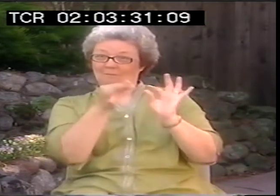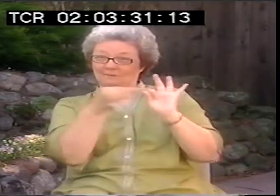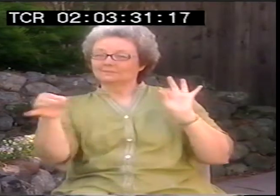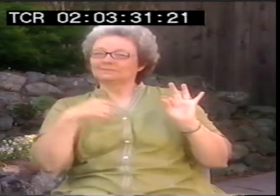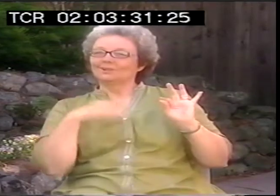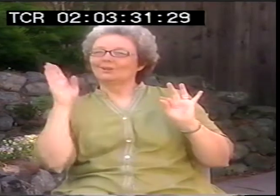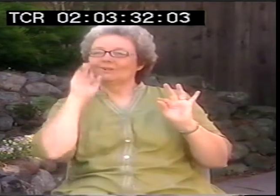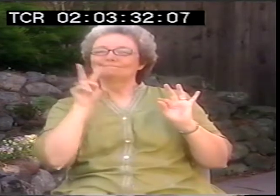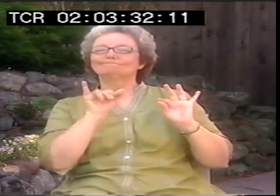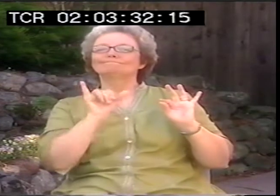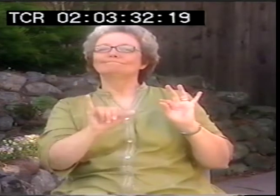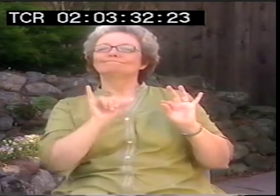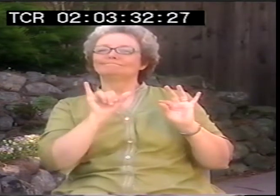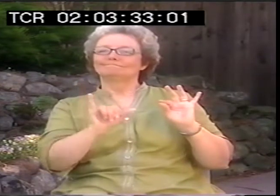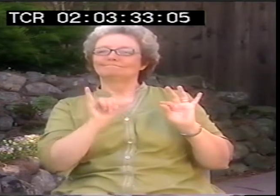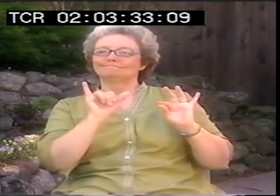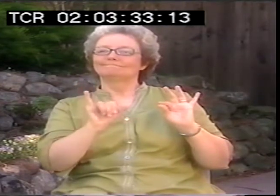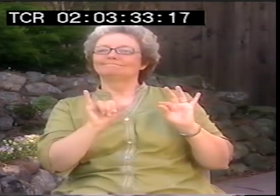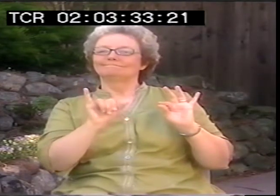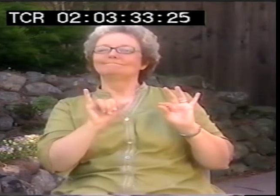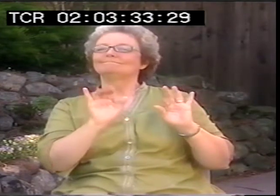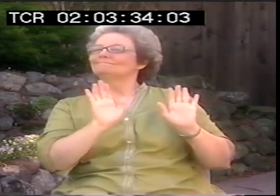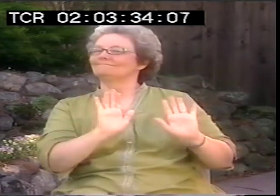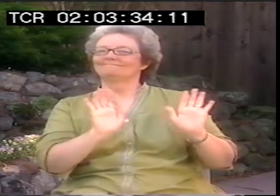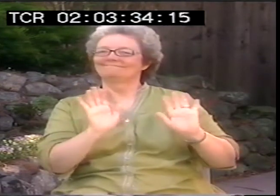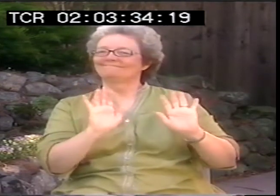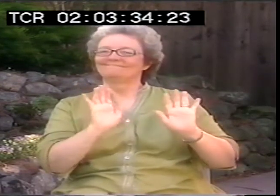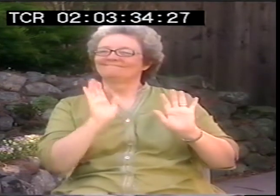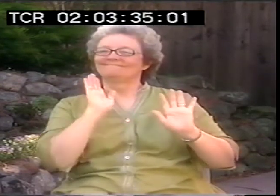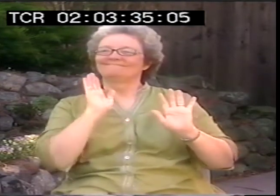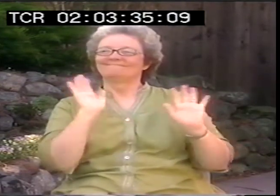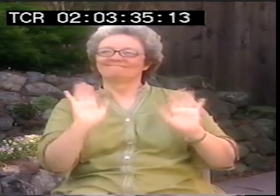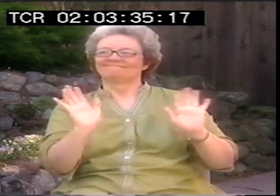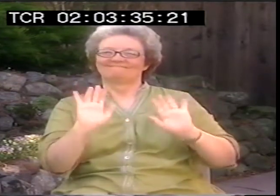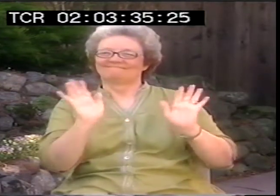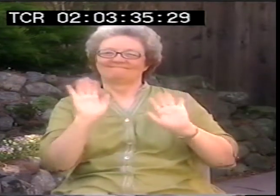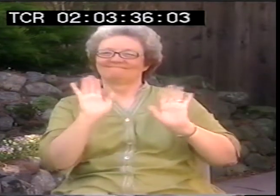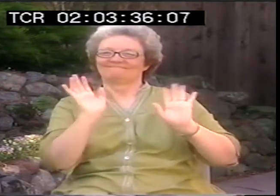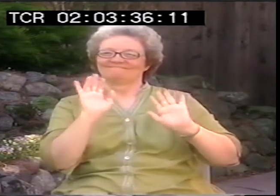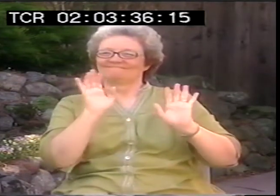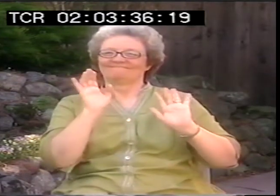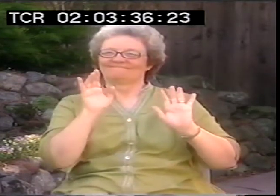At the time I saw that comment, I saw it and it was hurtful.